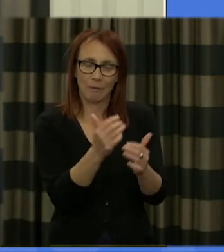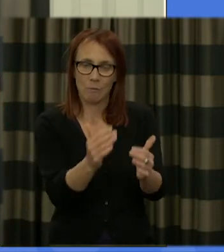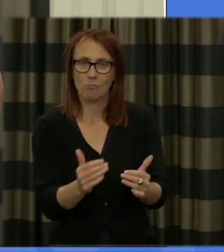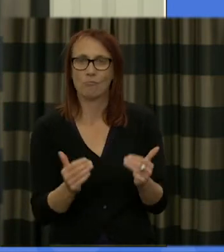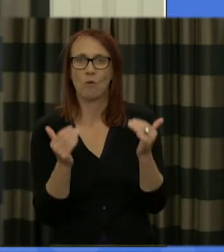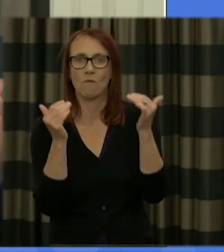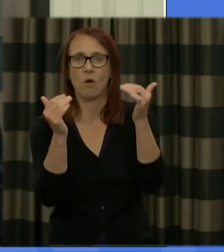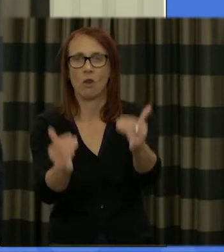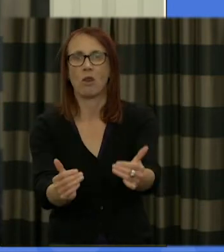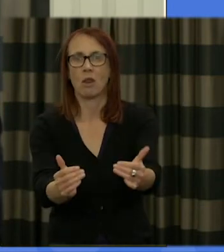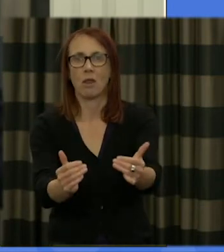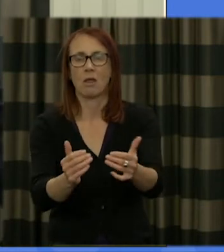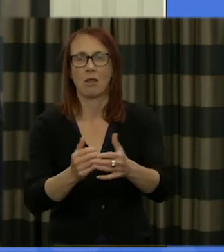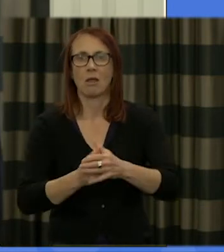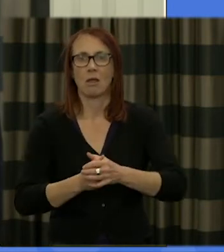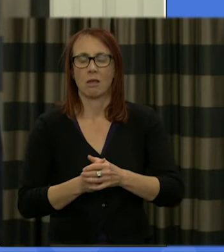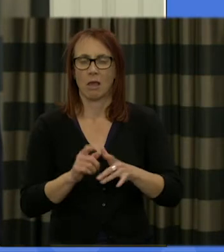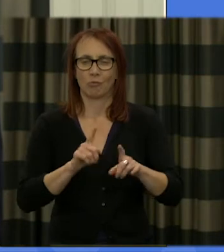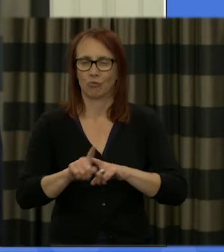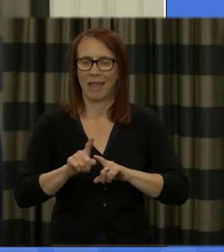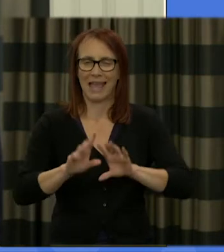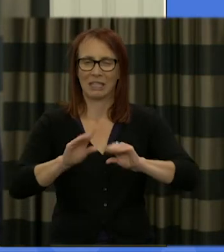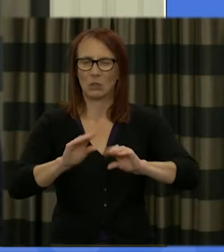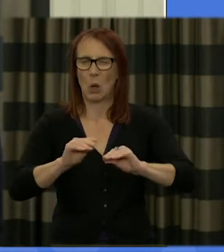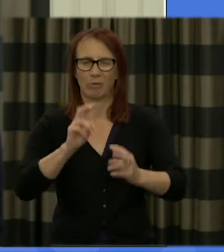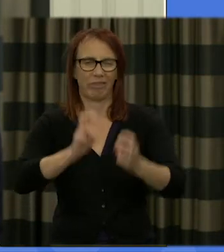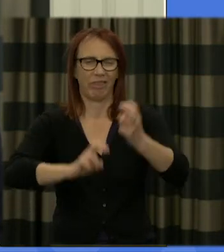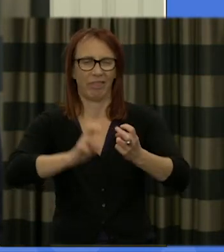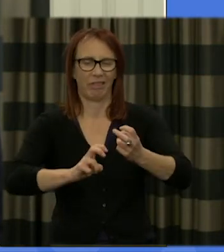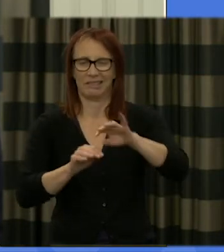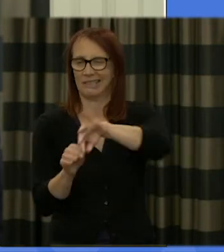kind of binary adversarial approach to politics which is so familiar to us so